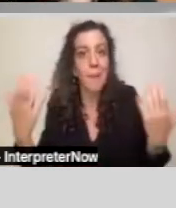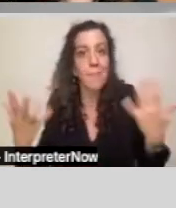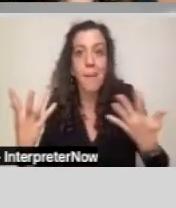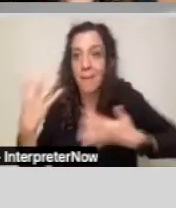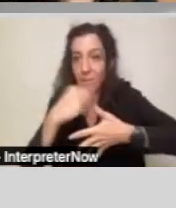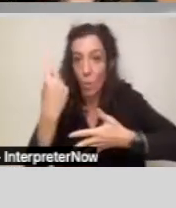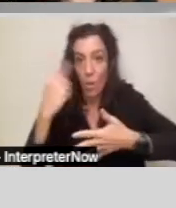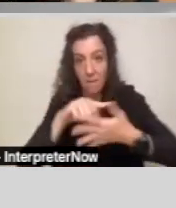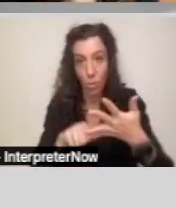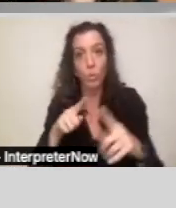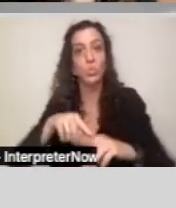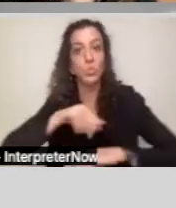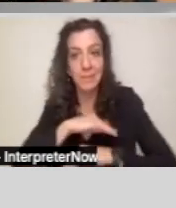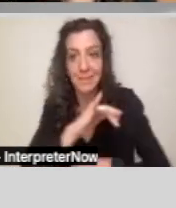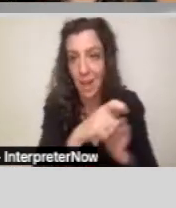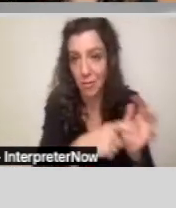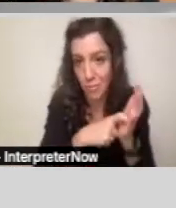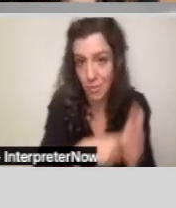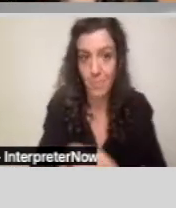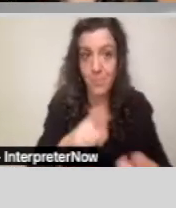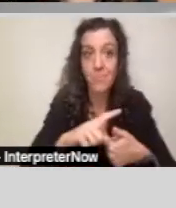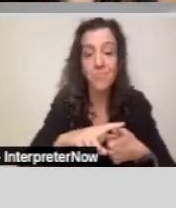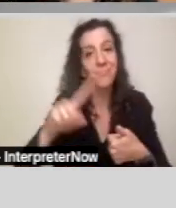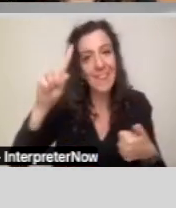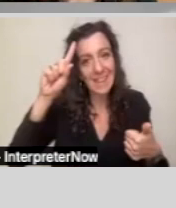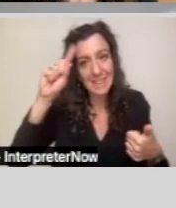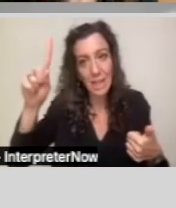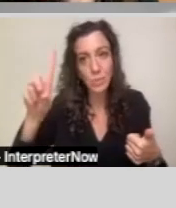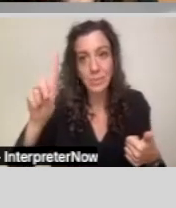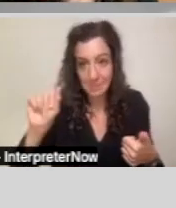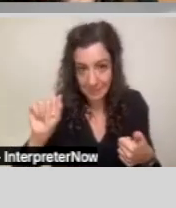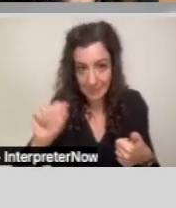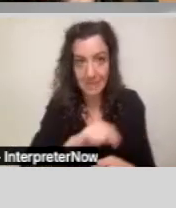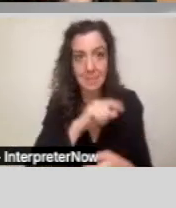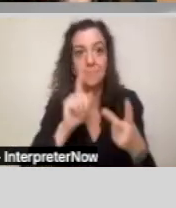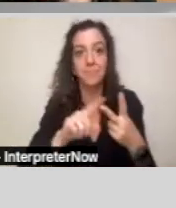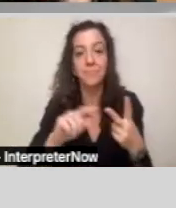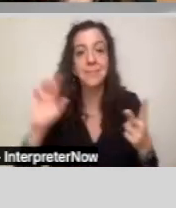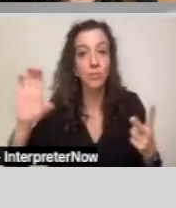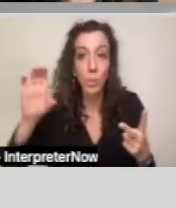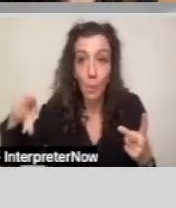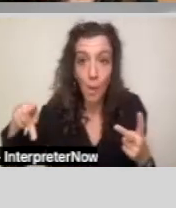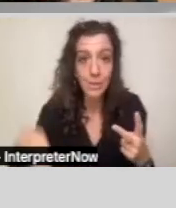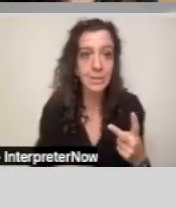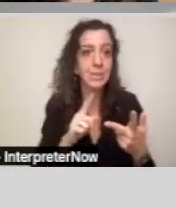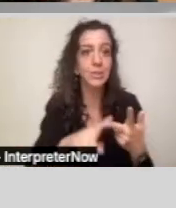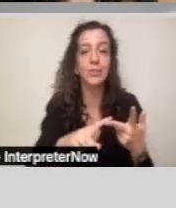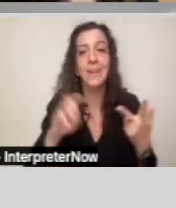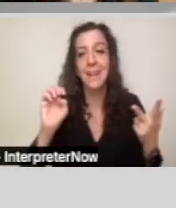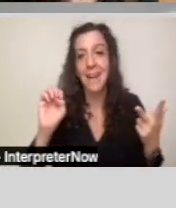this requirement. So number one is intellectual disability; two, cerebral palsy; three, epilepsy; four,